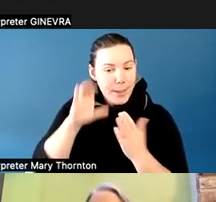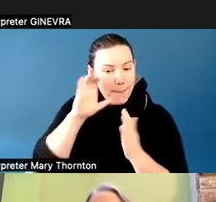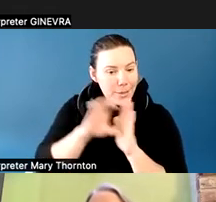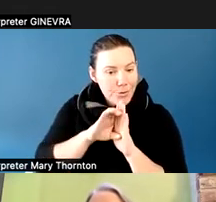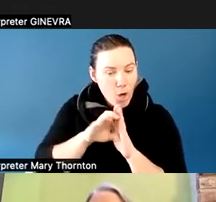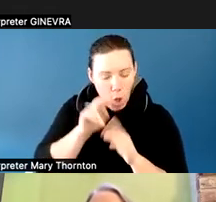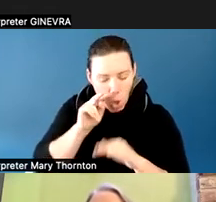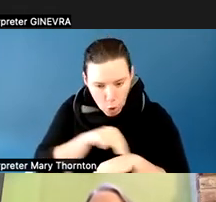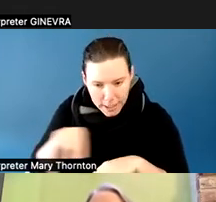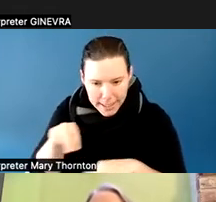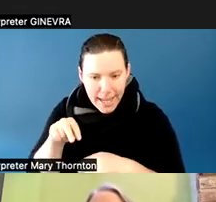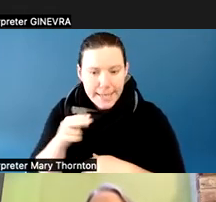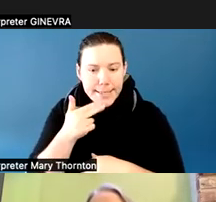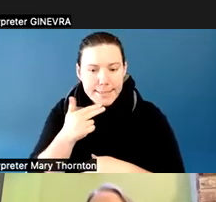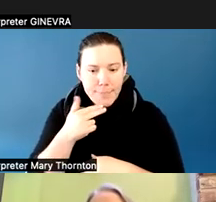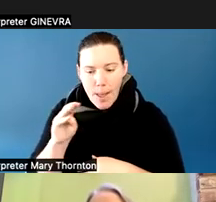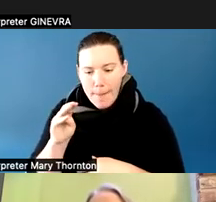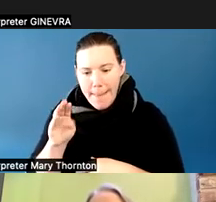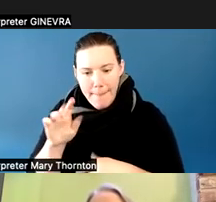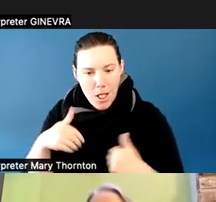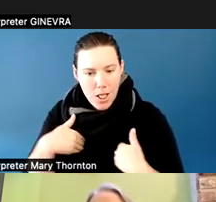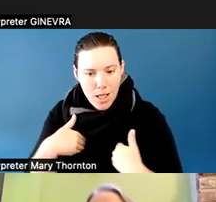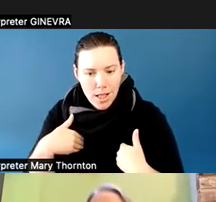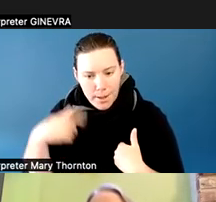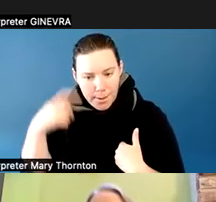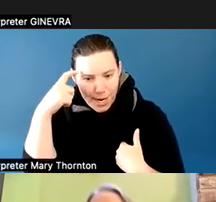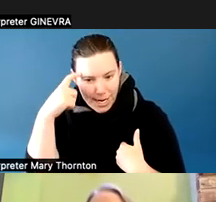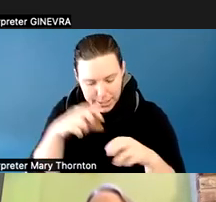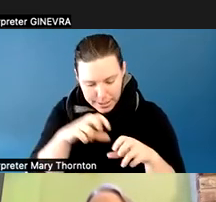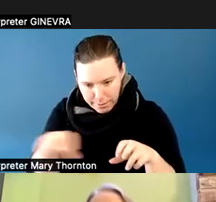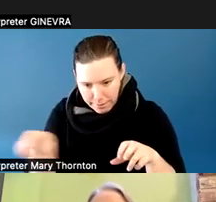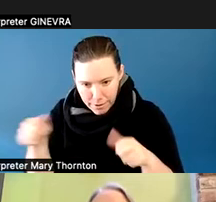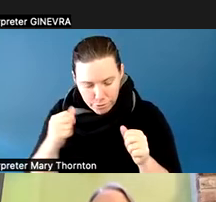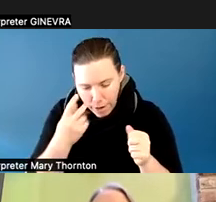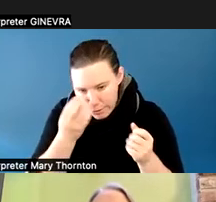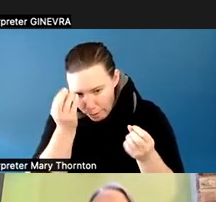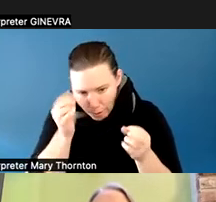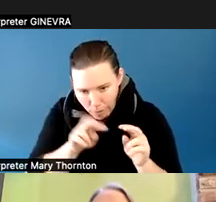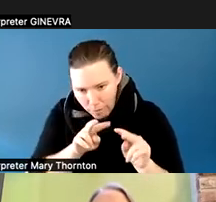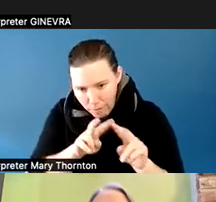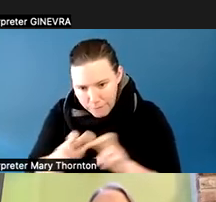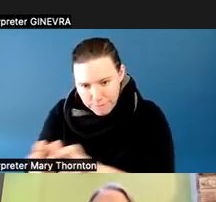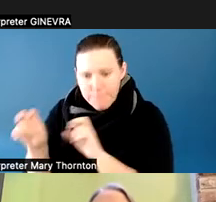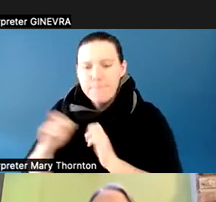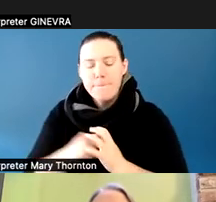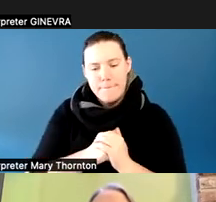and probably trying to figure out what they're all about. But our summer camp--